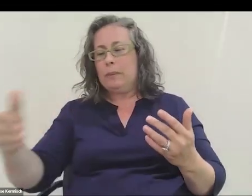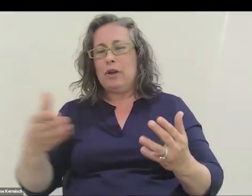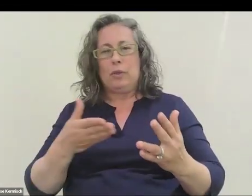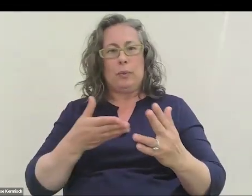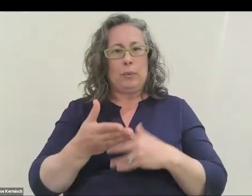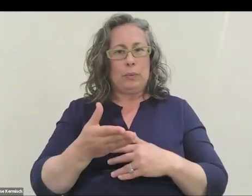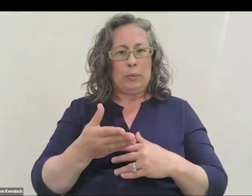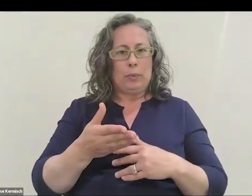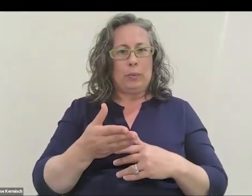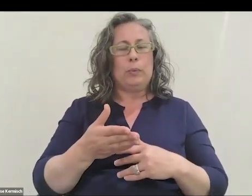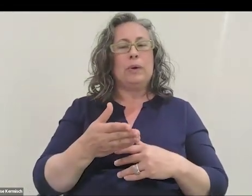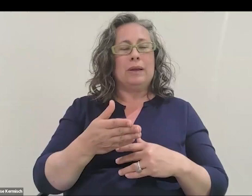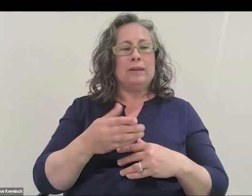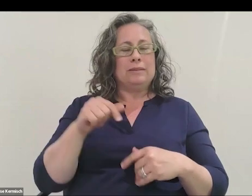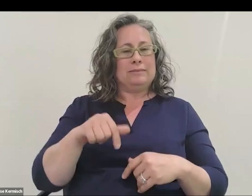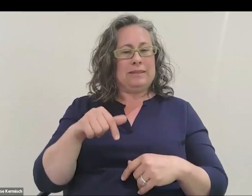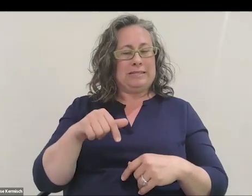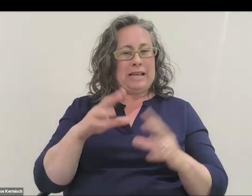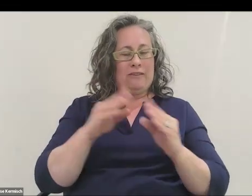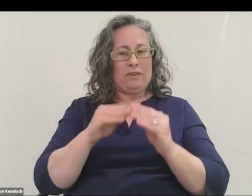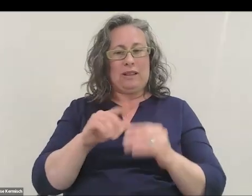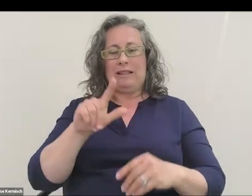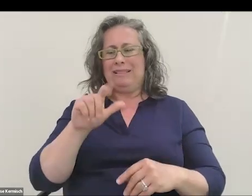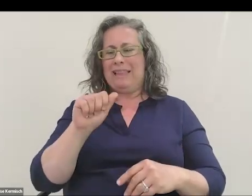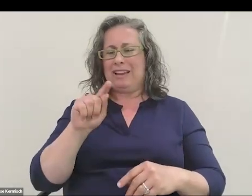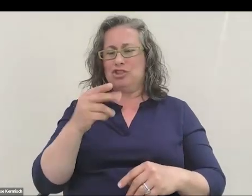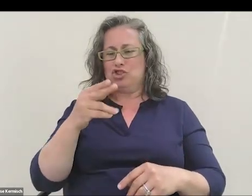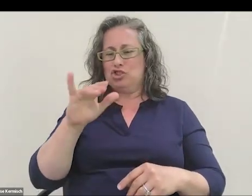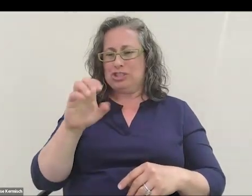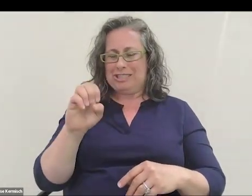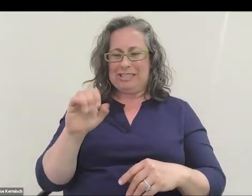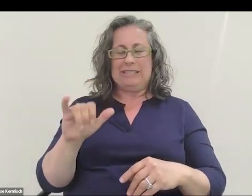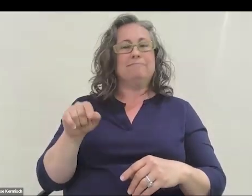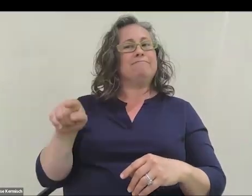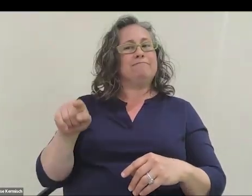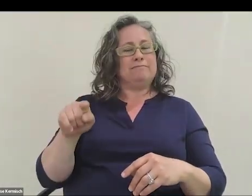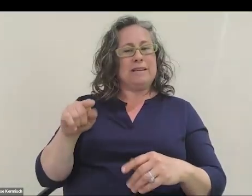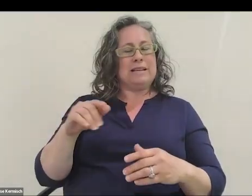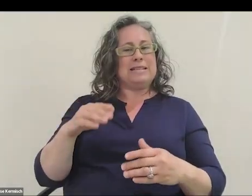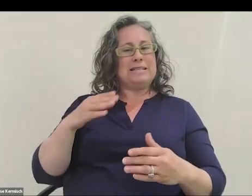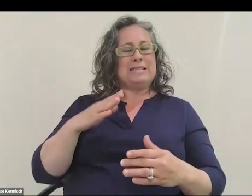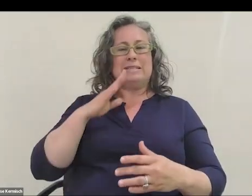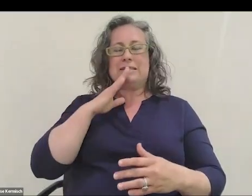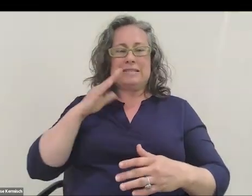Lachi is our keynote speaker tomorrow, who is also a singer-songwriter. This question asks,